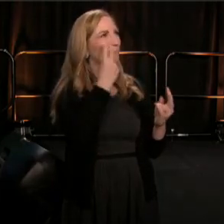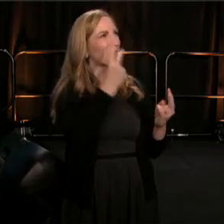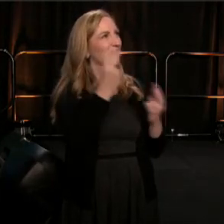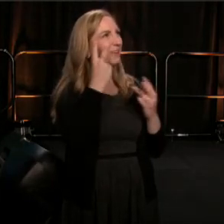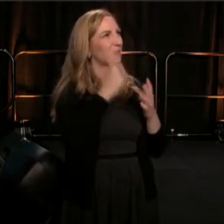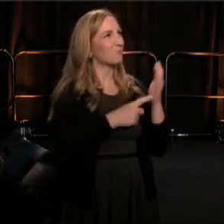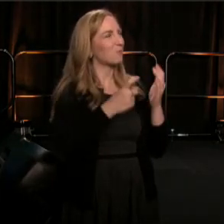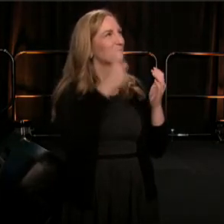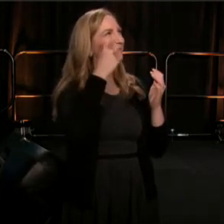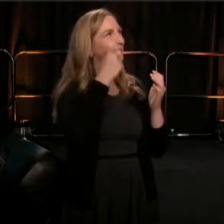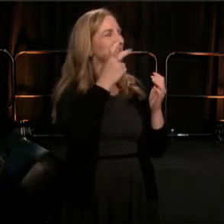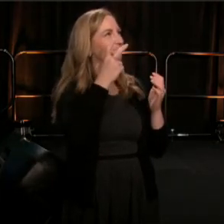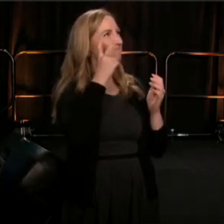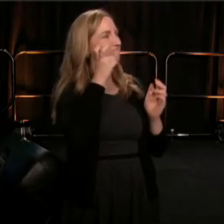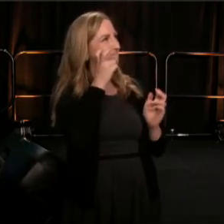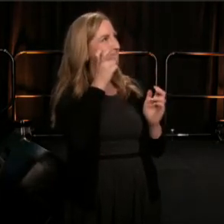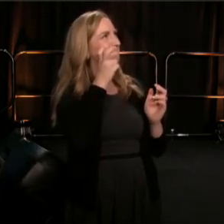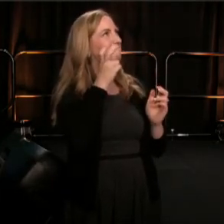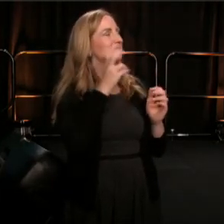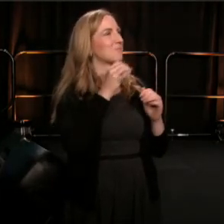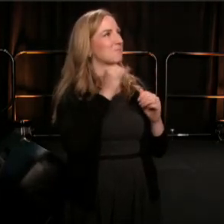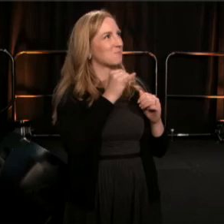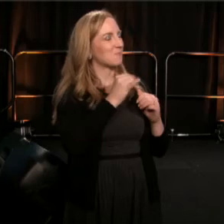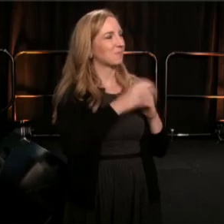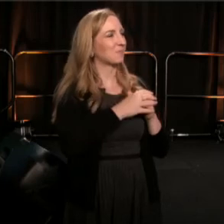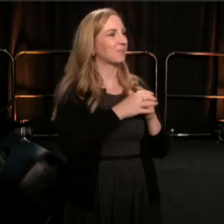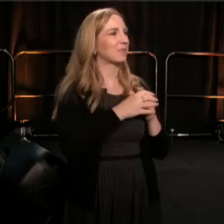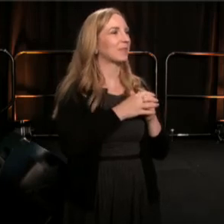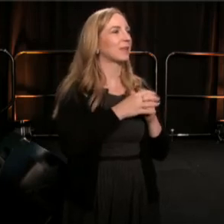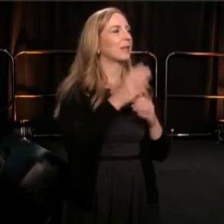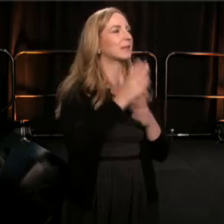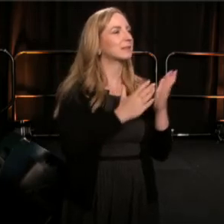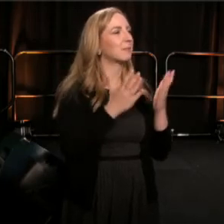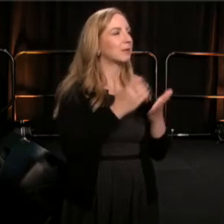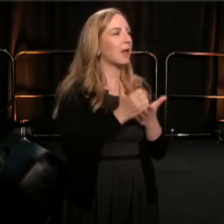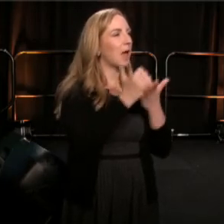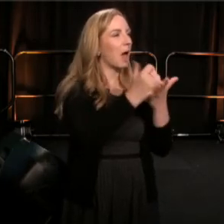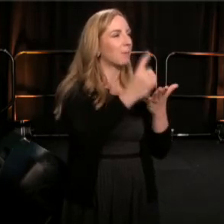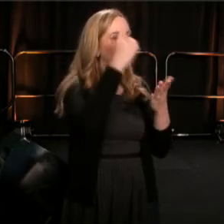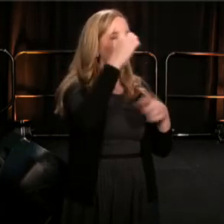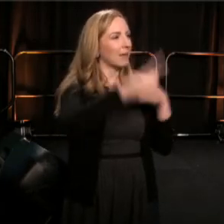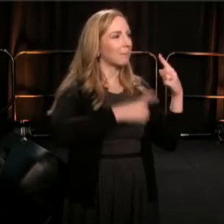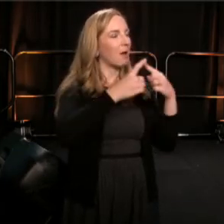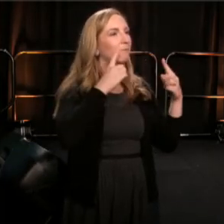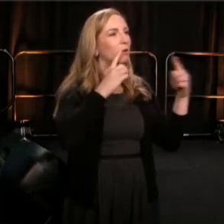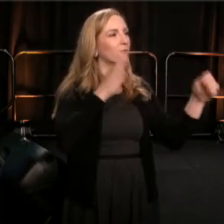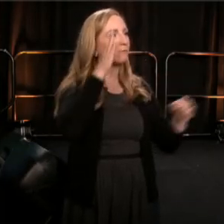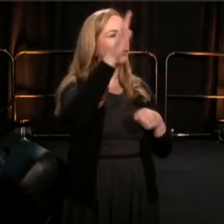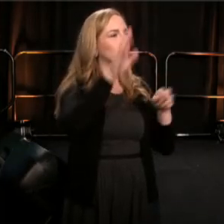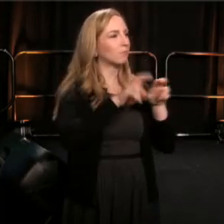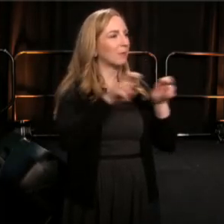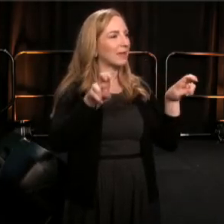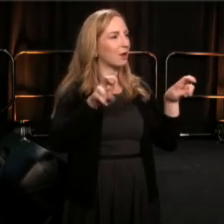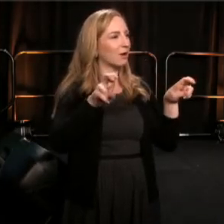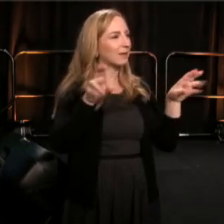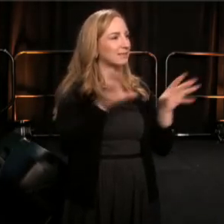First, I have just, something to get you thinking about a future plenary session. We have ambassador, Samantha Powers,